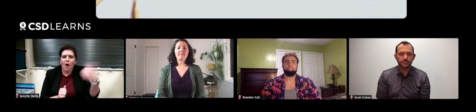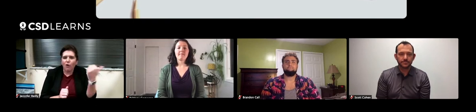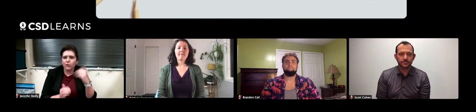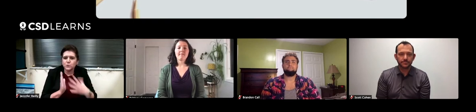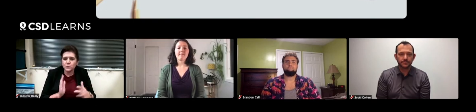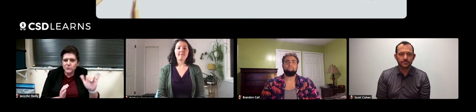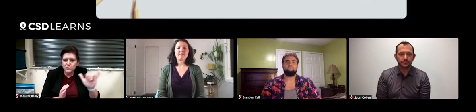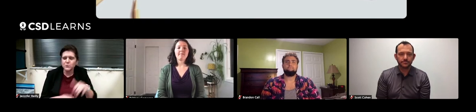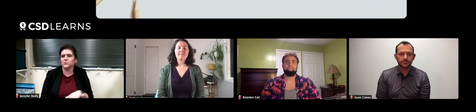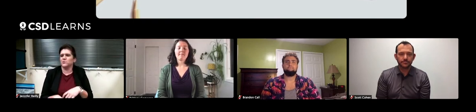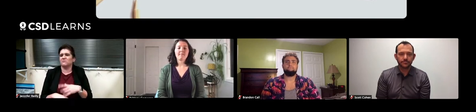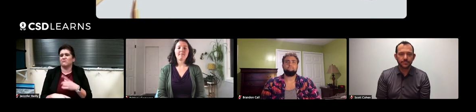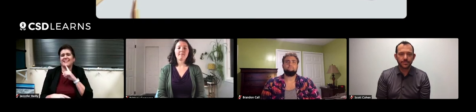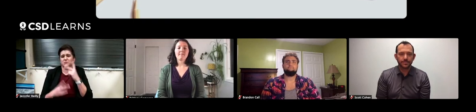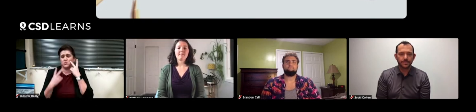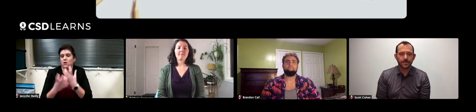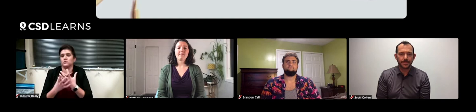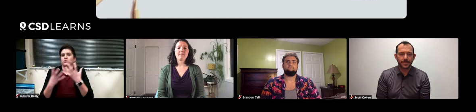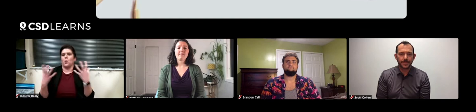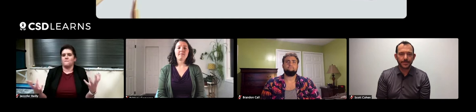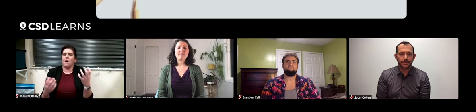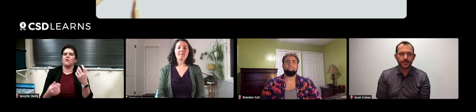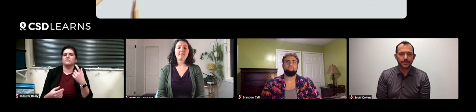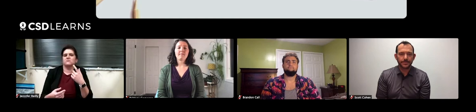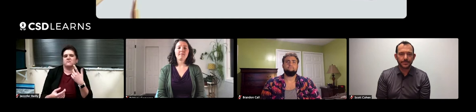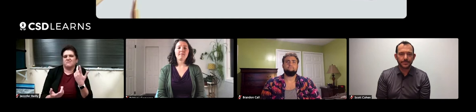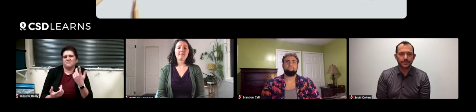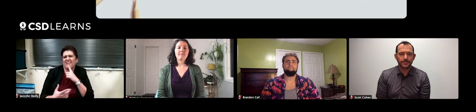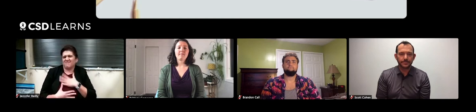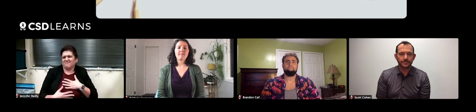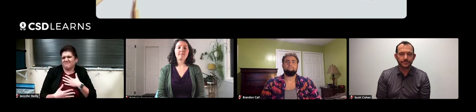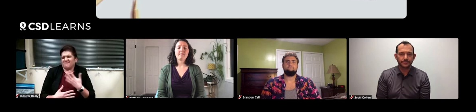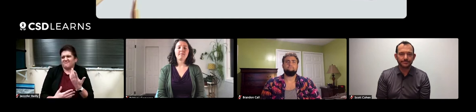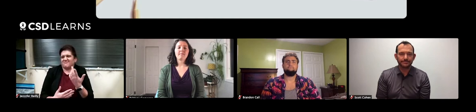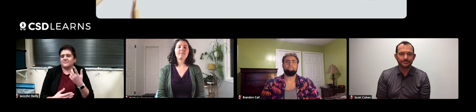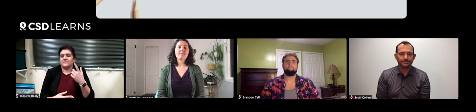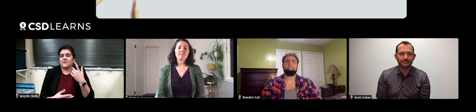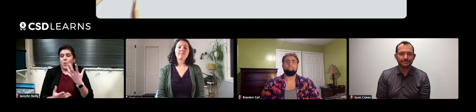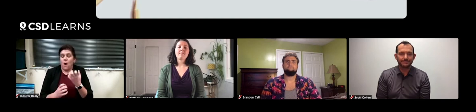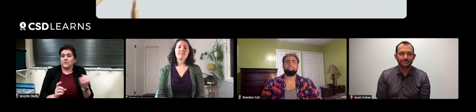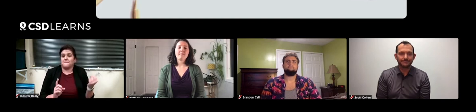other projects with other students. I really just saw and experienced so much. It was such a great experience for me.